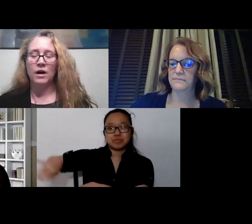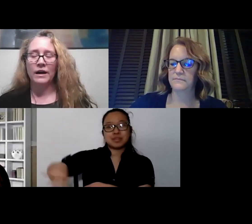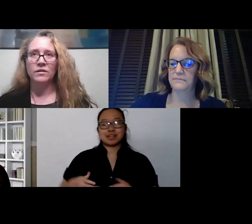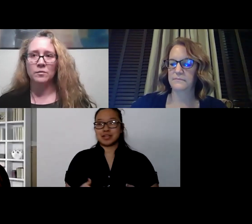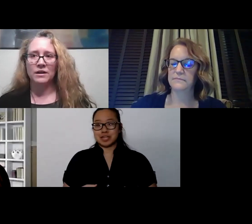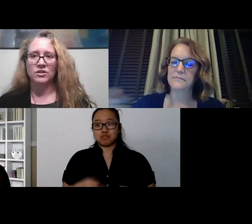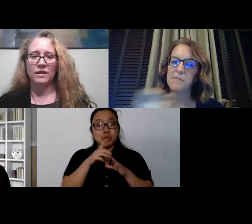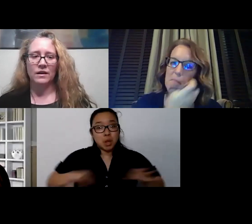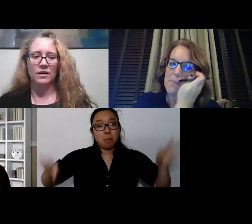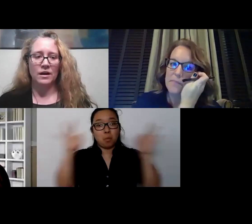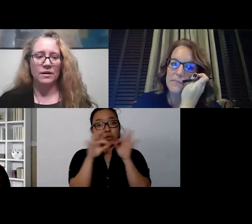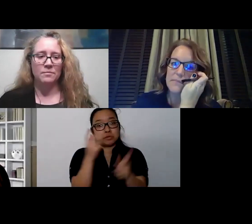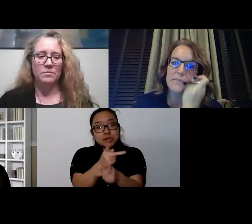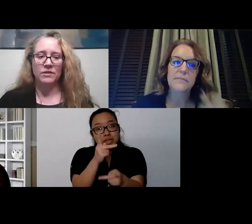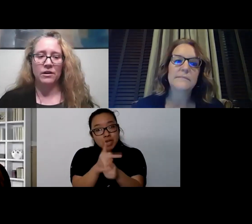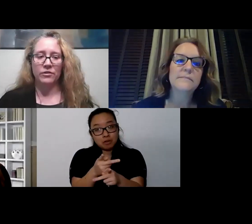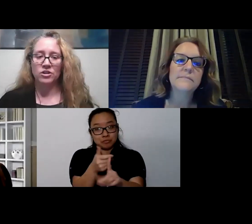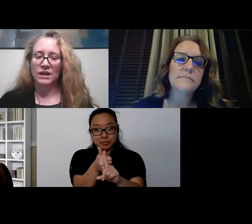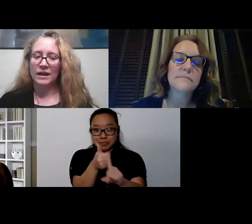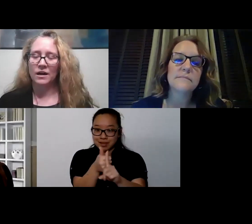I also manage the behavioral health urgent care